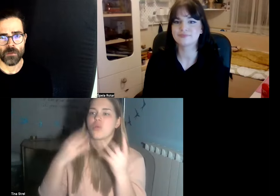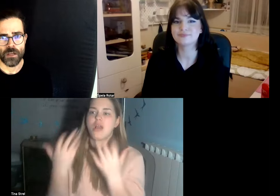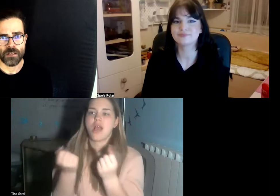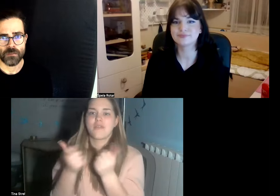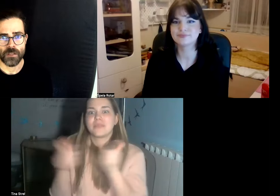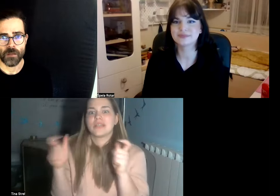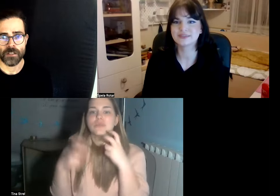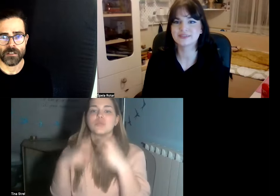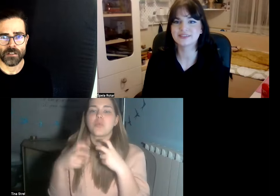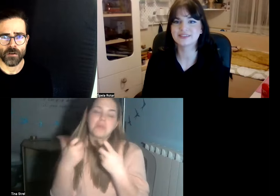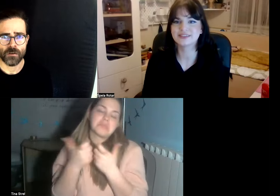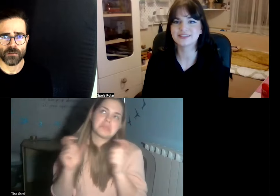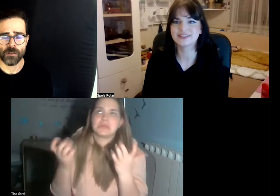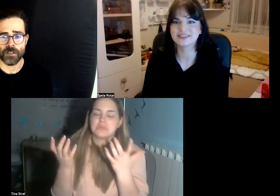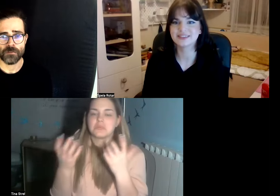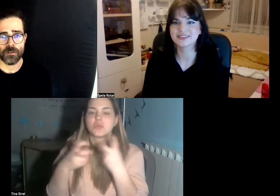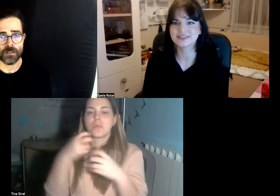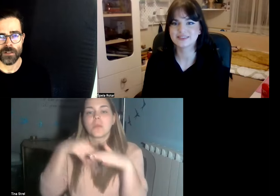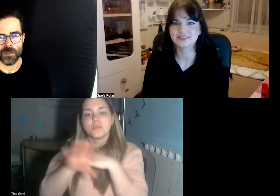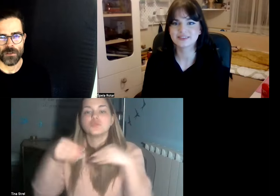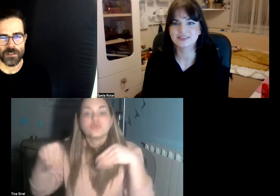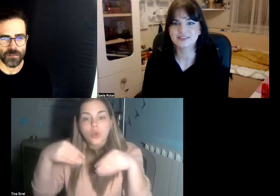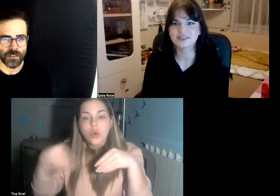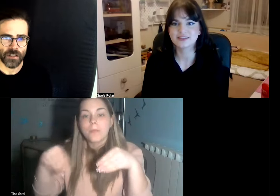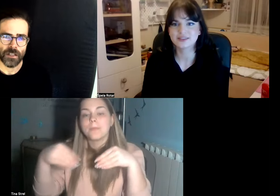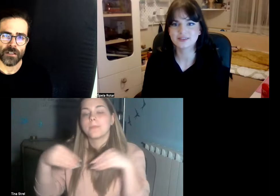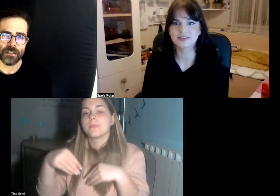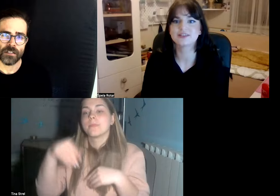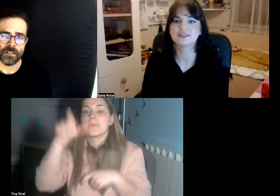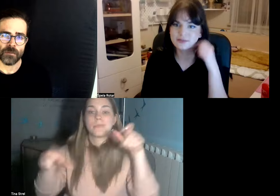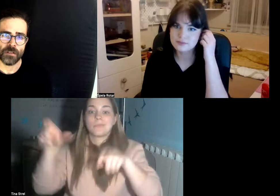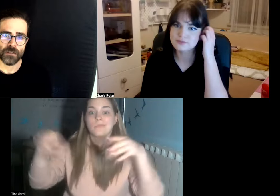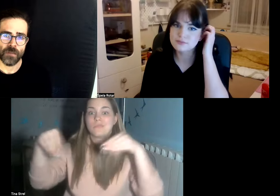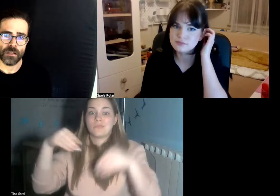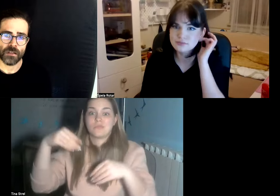but I mean no nobody's fault I mean we use different systems different methods